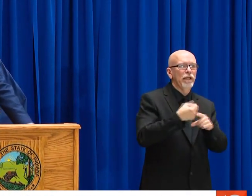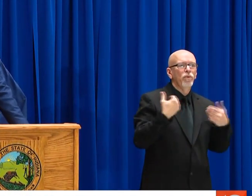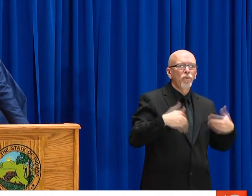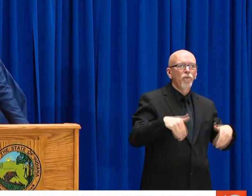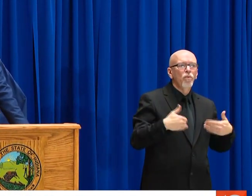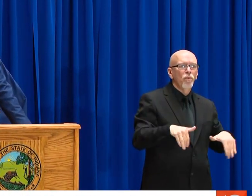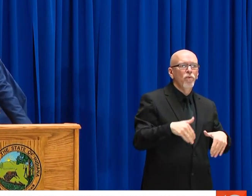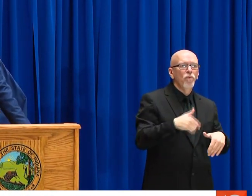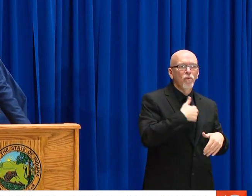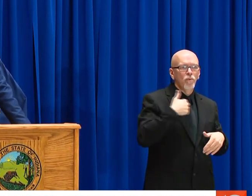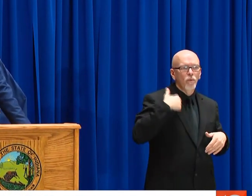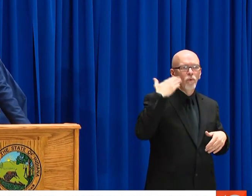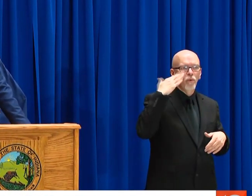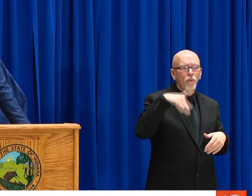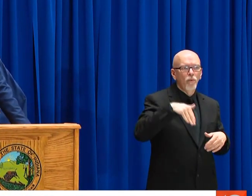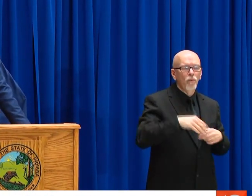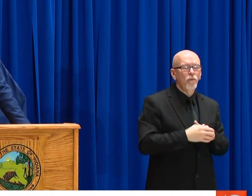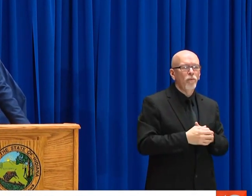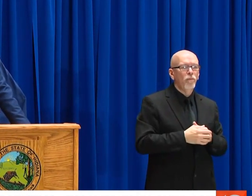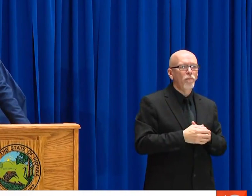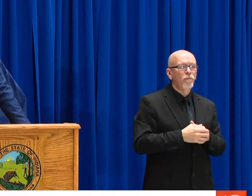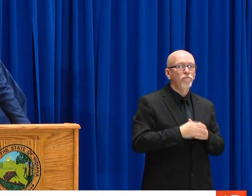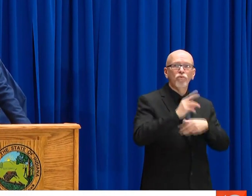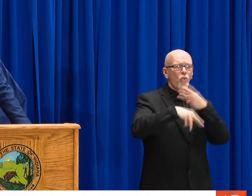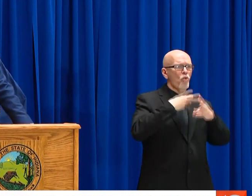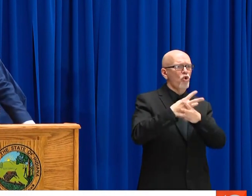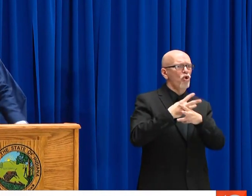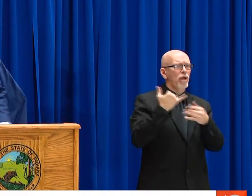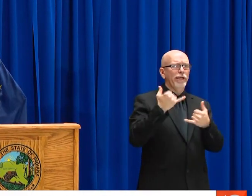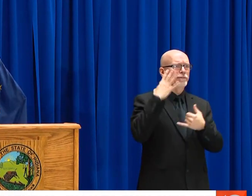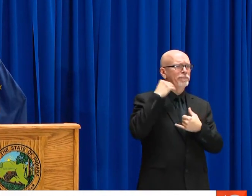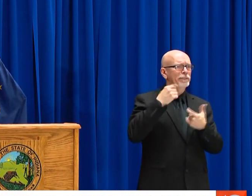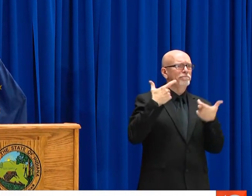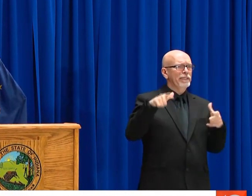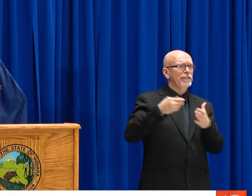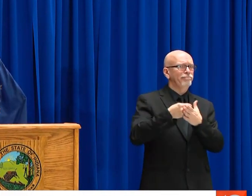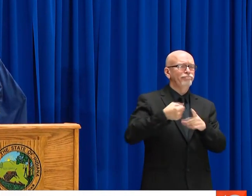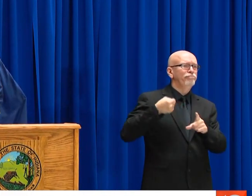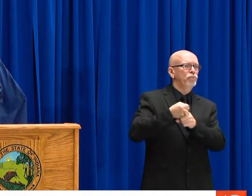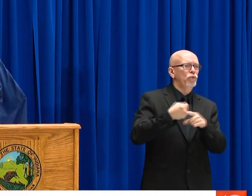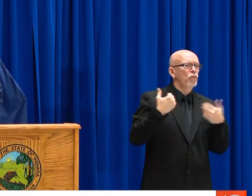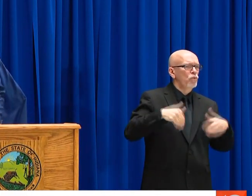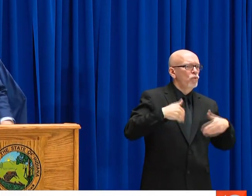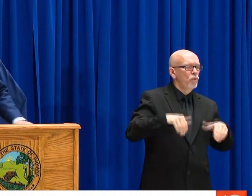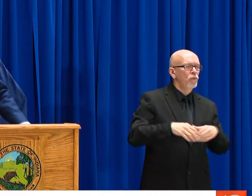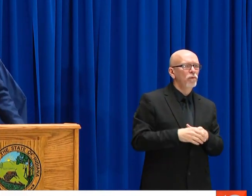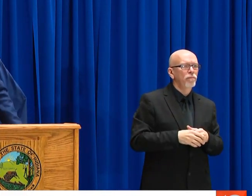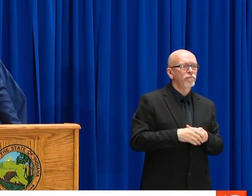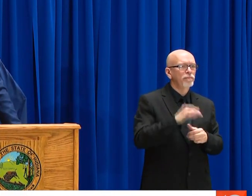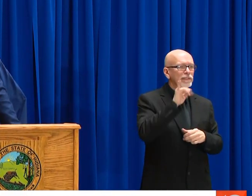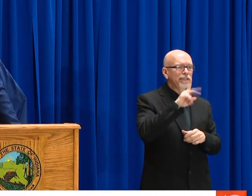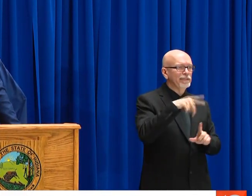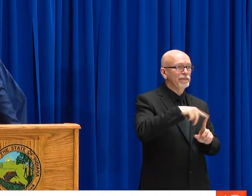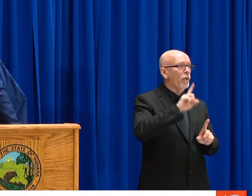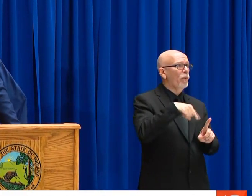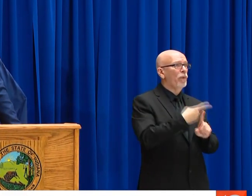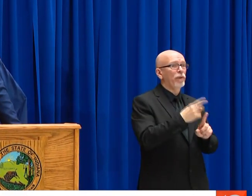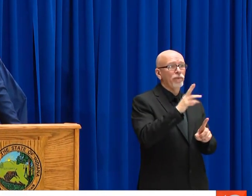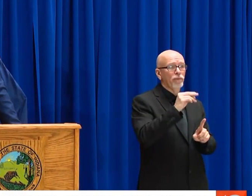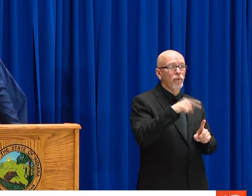EVERYONE UNDER STANDS THE IMMENSE FINANCIAL HIT THE WORLD